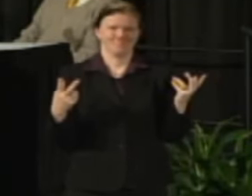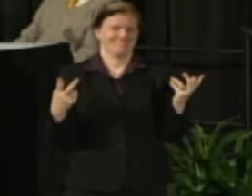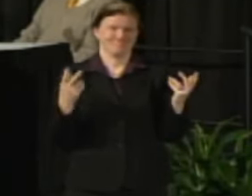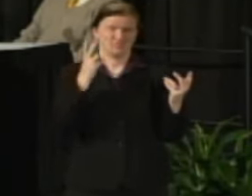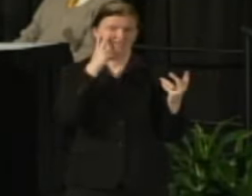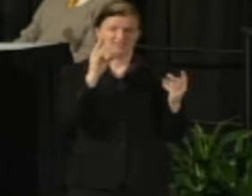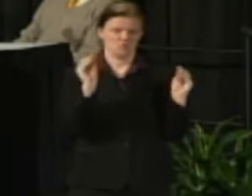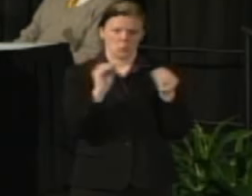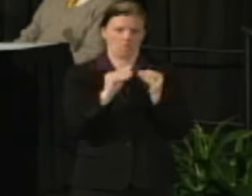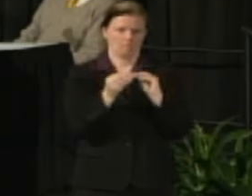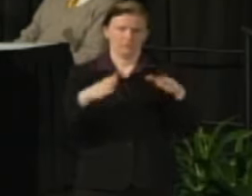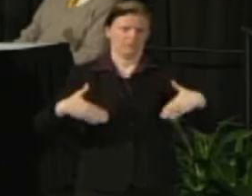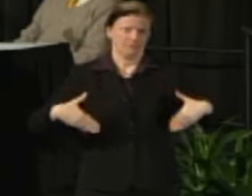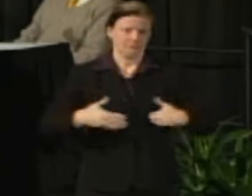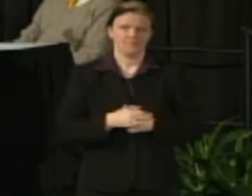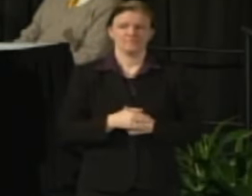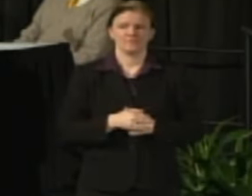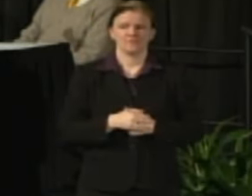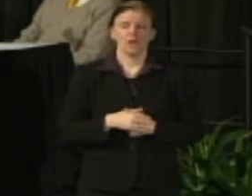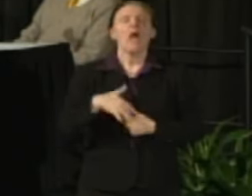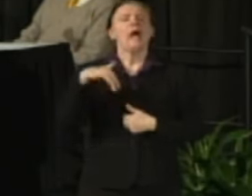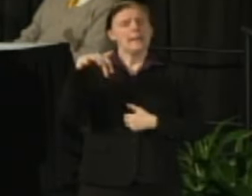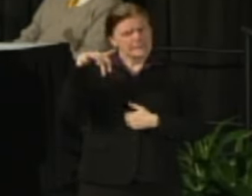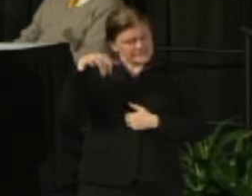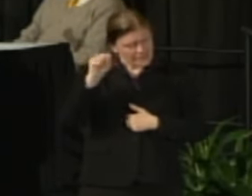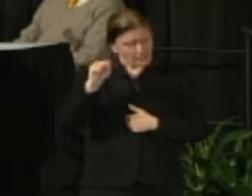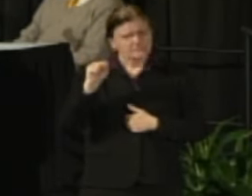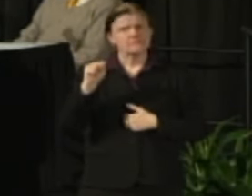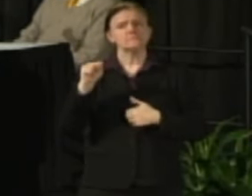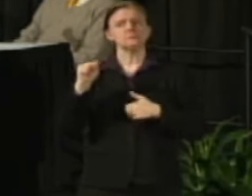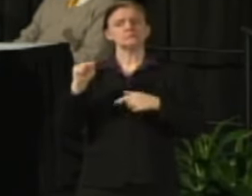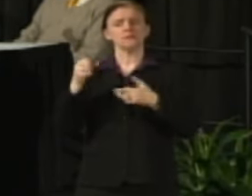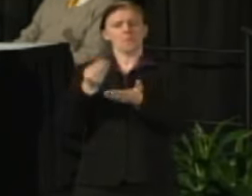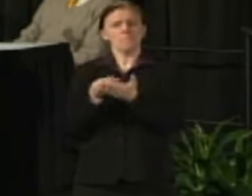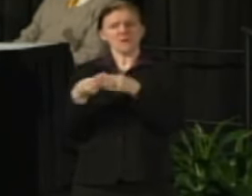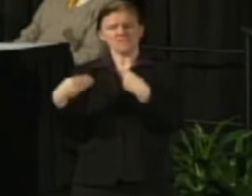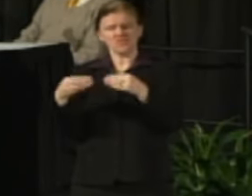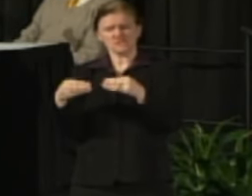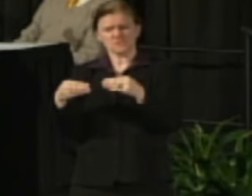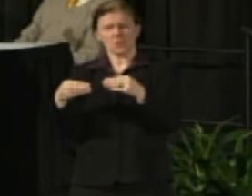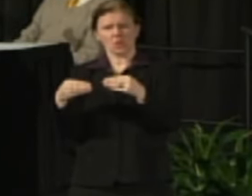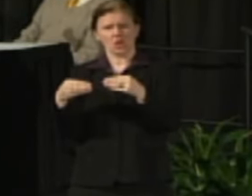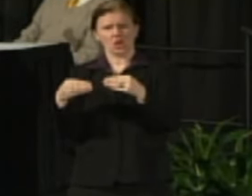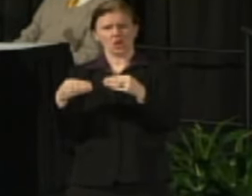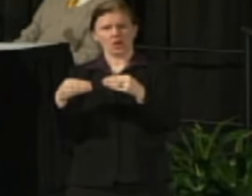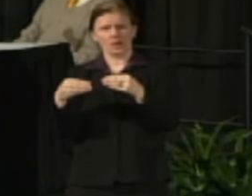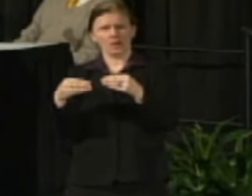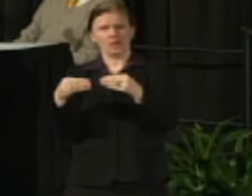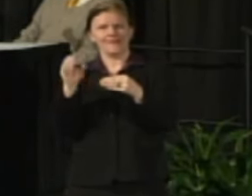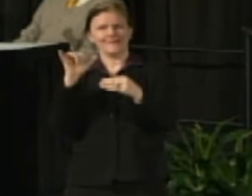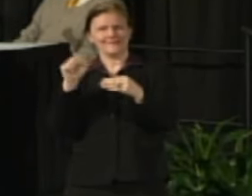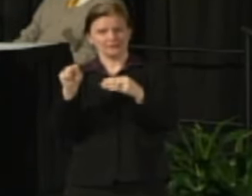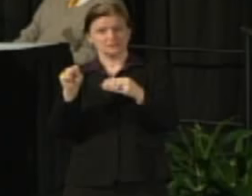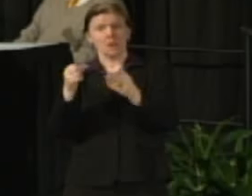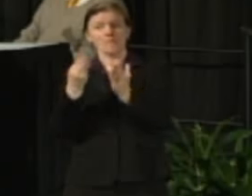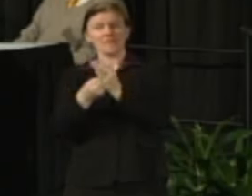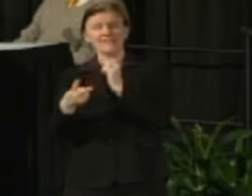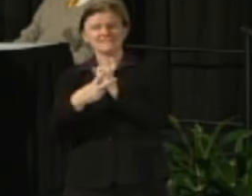I think the thinking is yes these flexibilities would be very helpful but the savings are very long-term as well, will take a lot of development of the policy